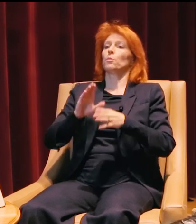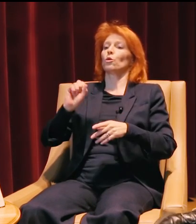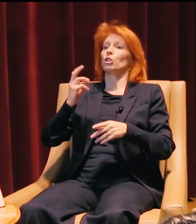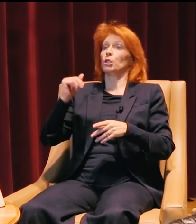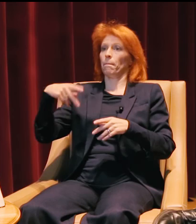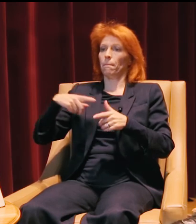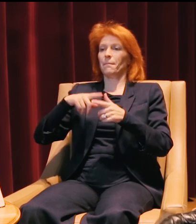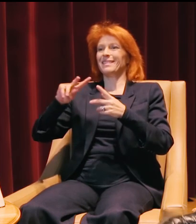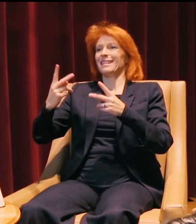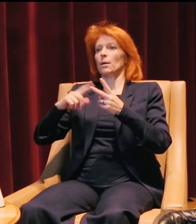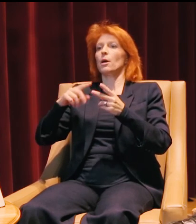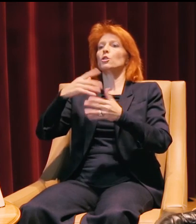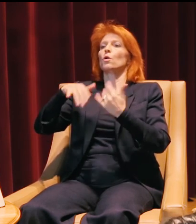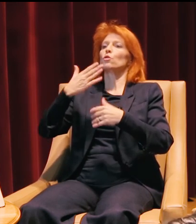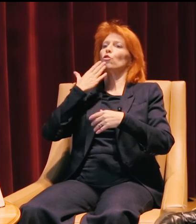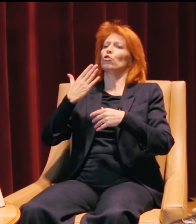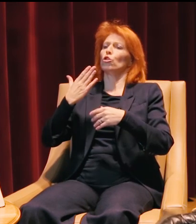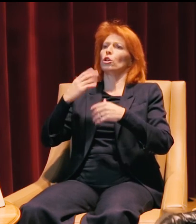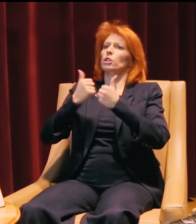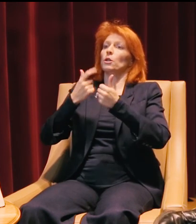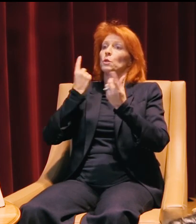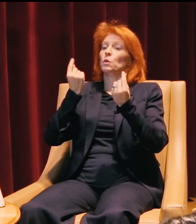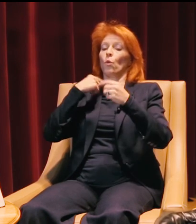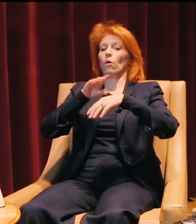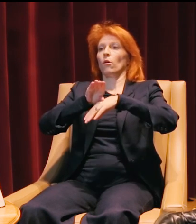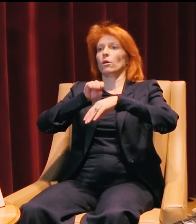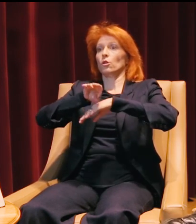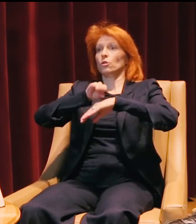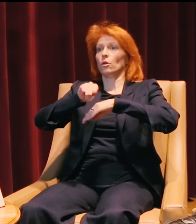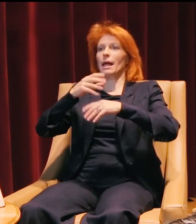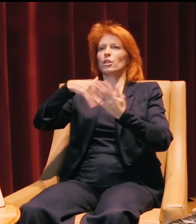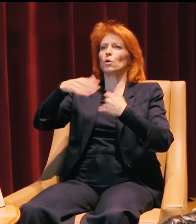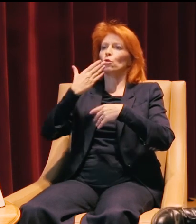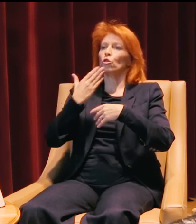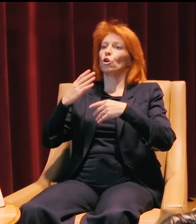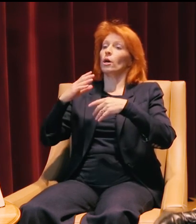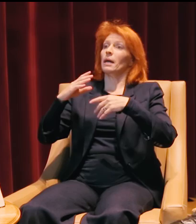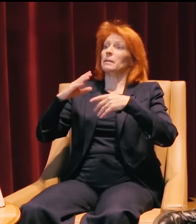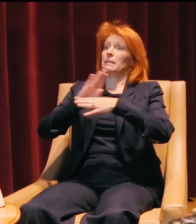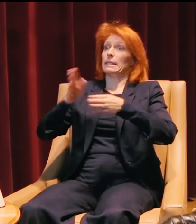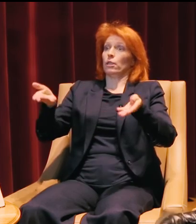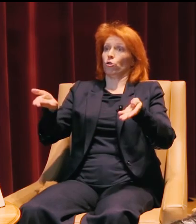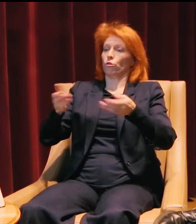and then the next one is going to be a social good challenge where we're going to be consulting a social good enterprise here in Denver.